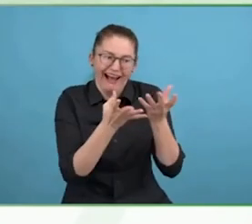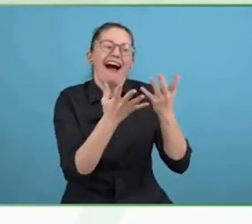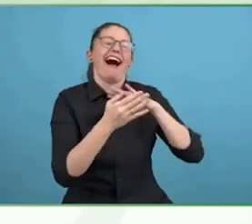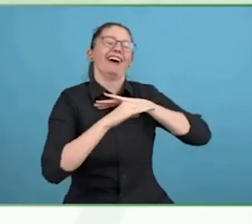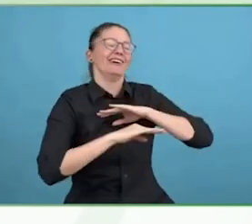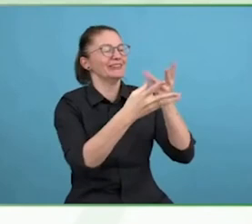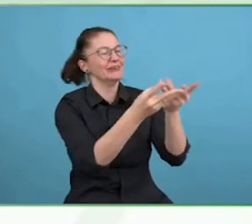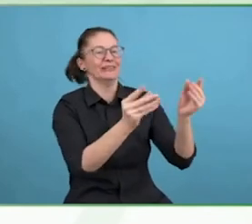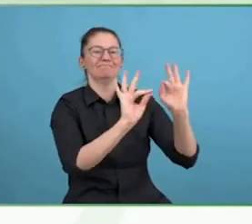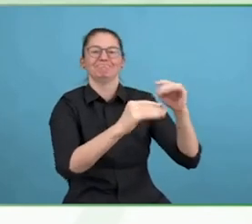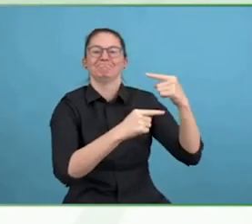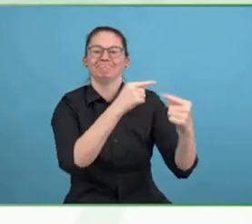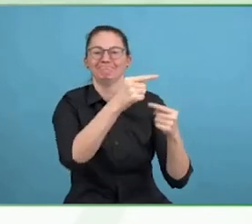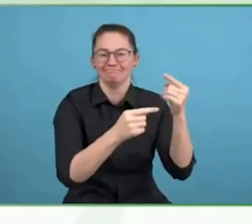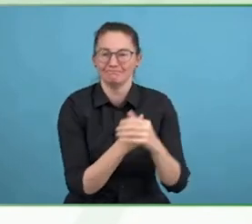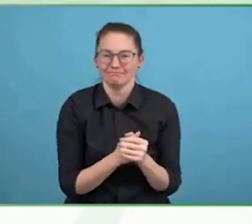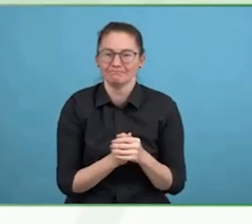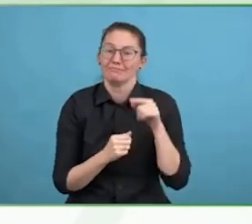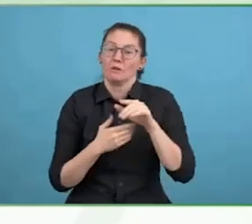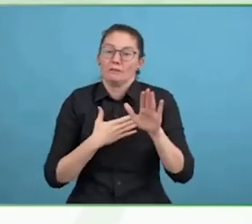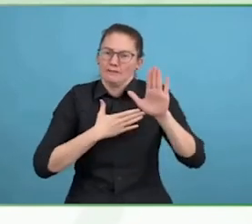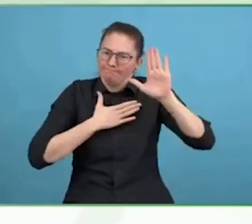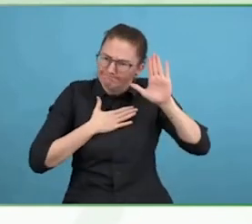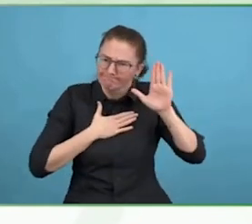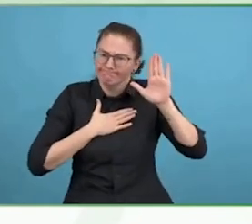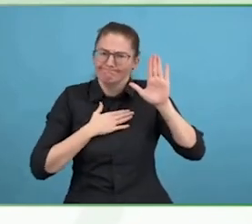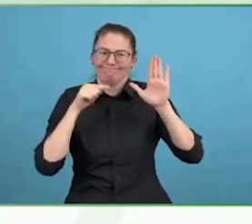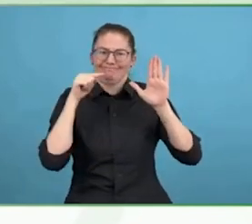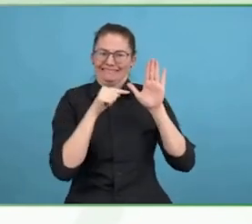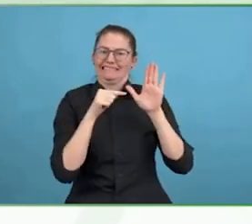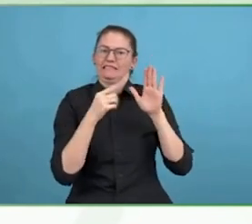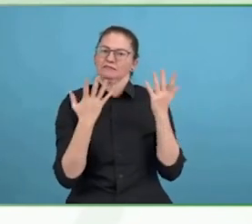and what will talk about what today is ability plus.